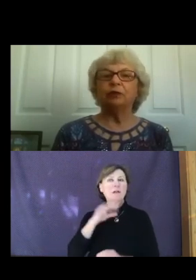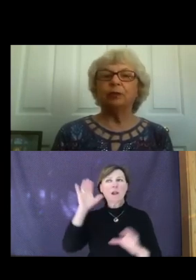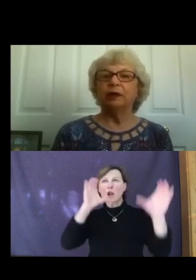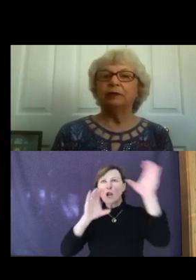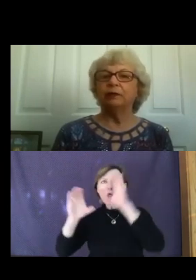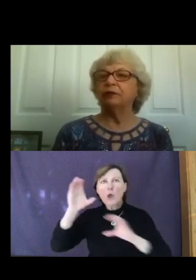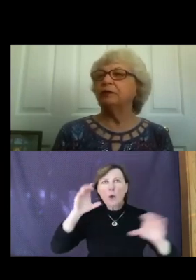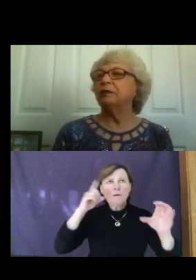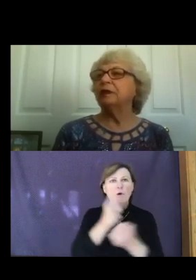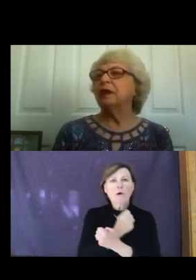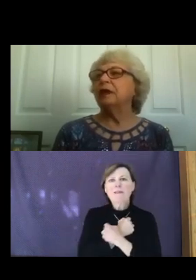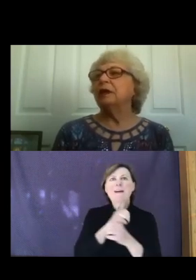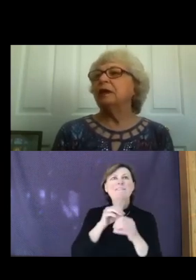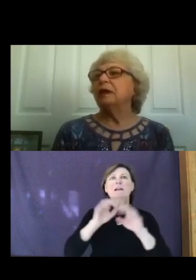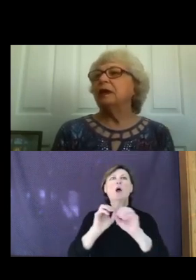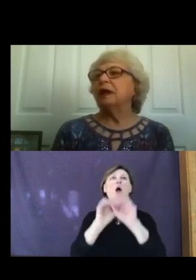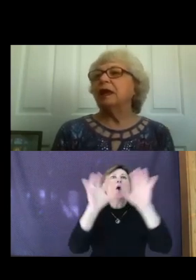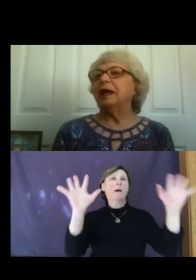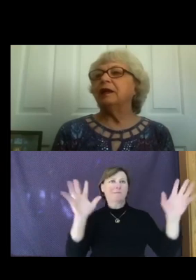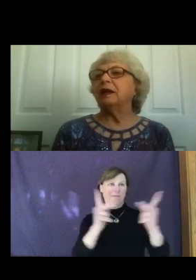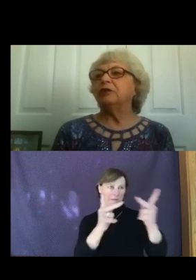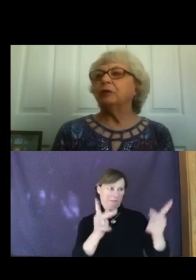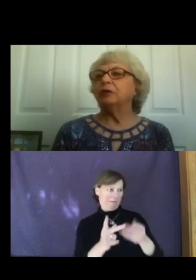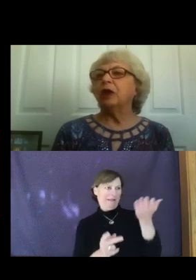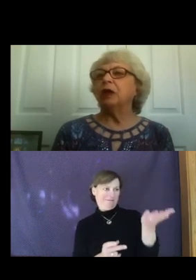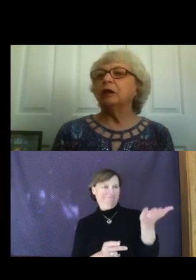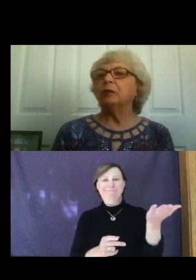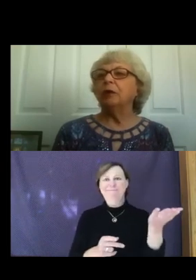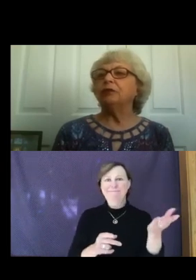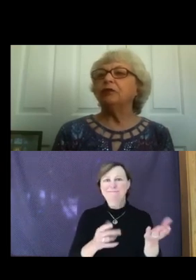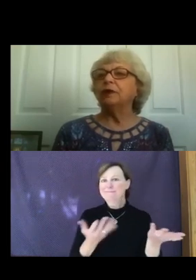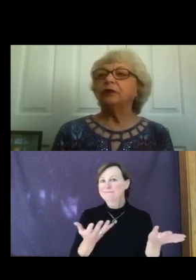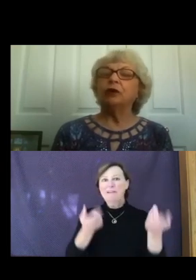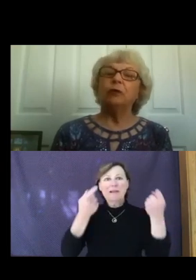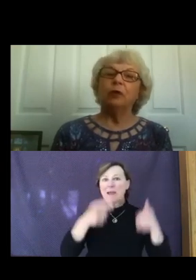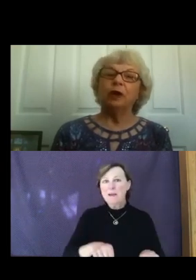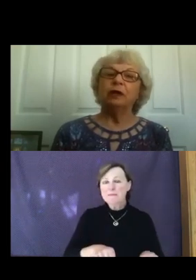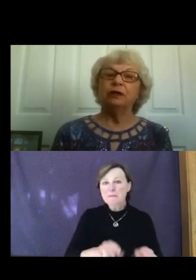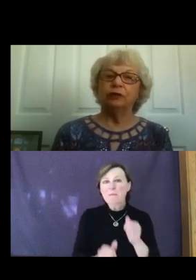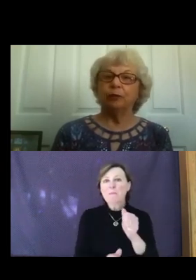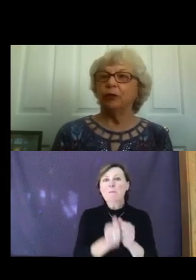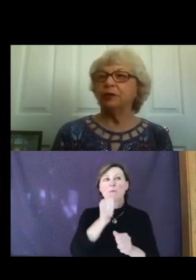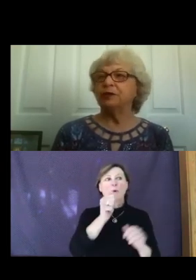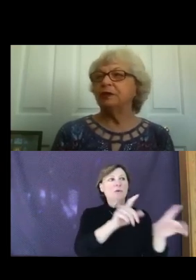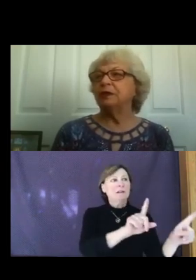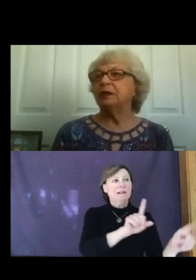places, and as a result, most of us come away disappointed.